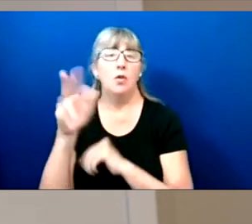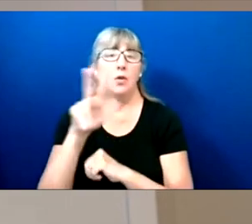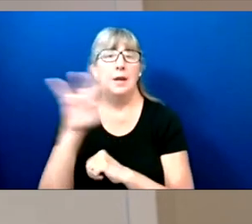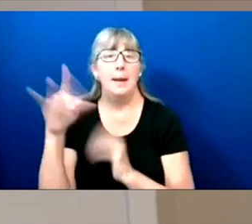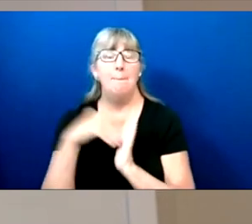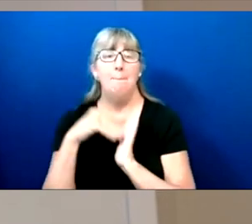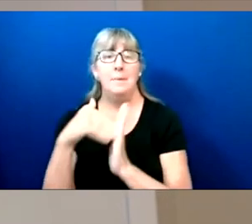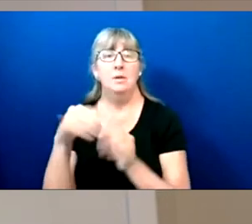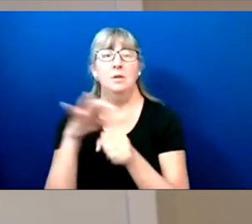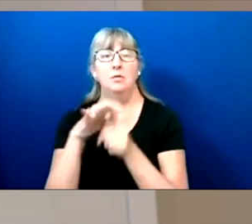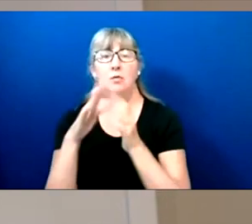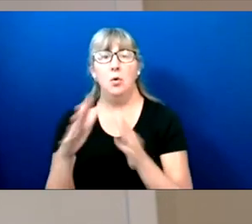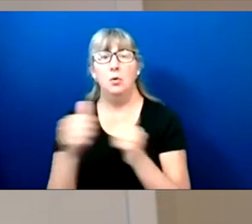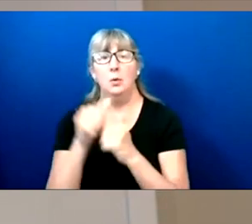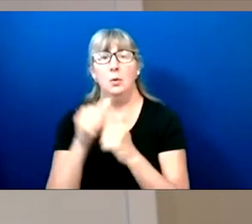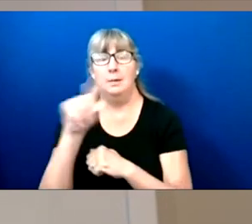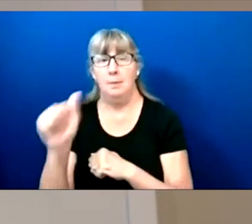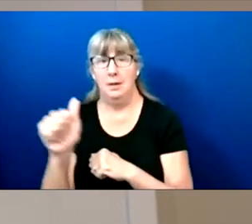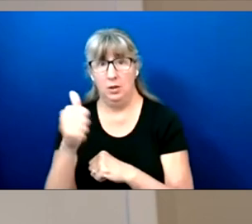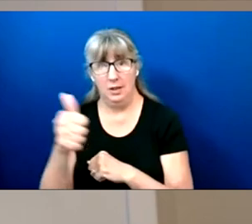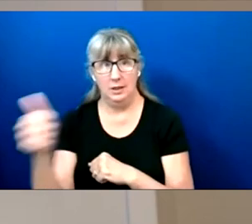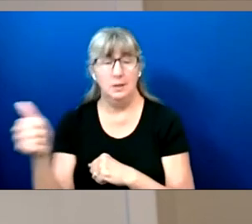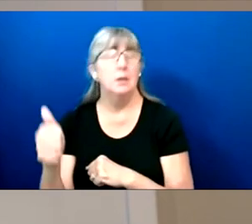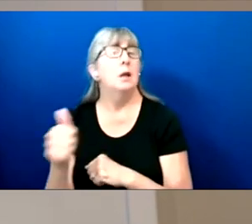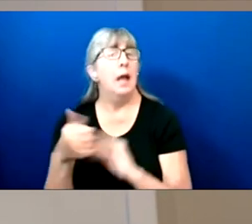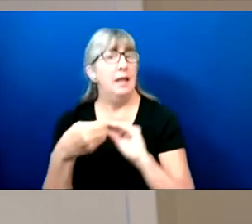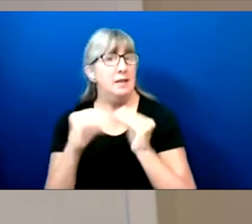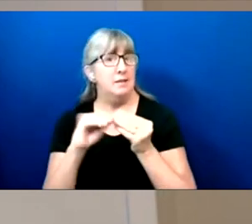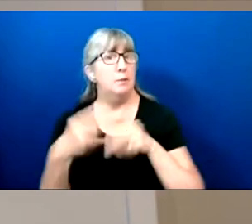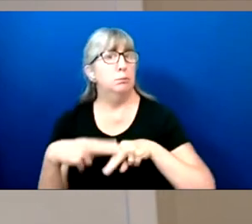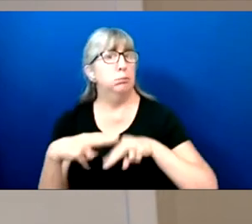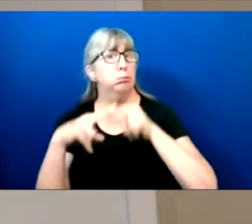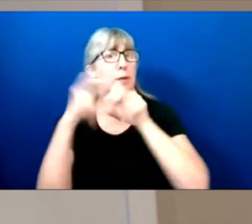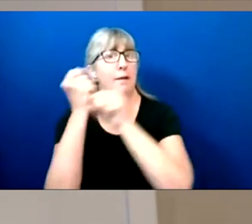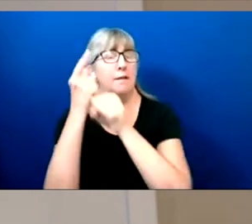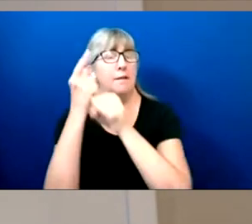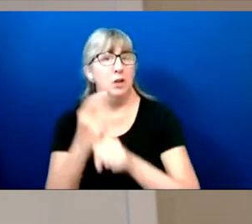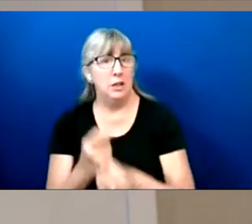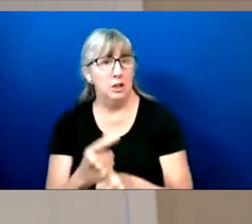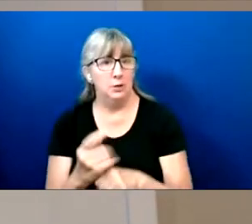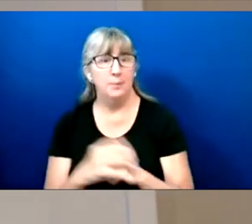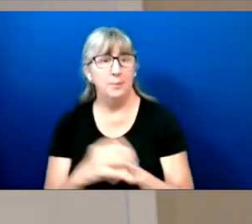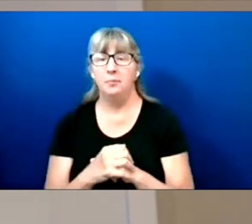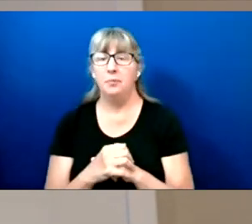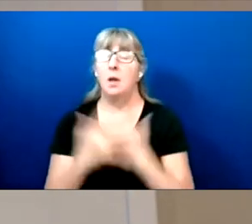There are over 38 million voters with disabilities and our numbers will continue to grow each year.